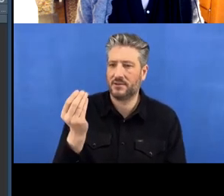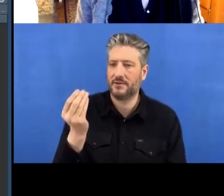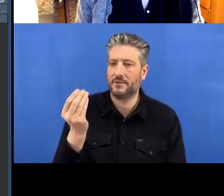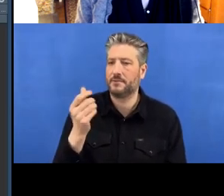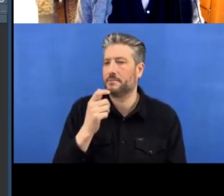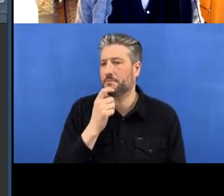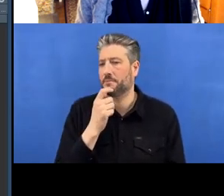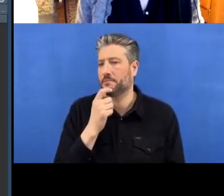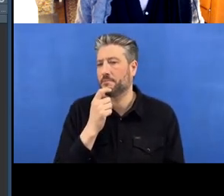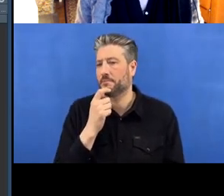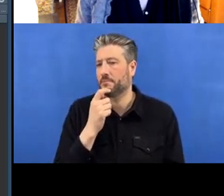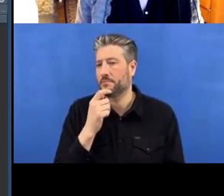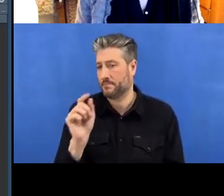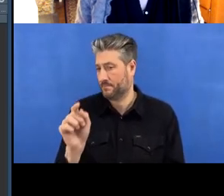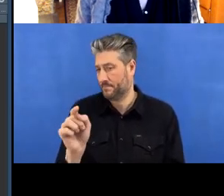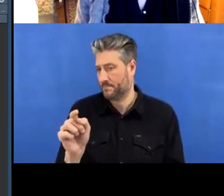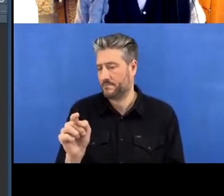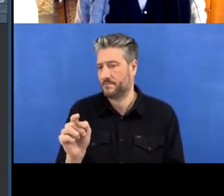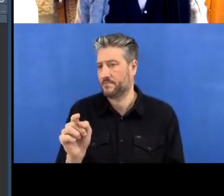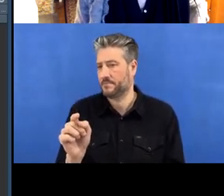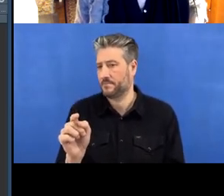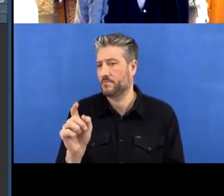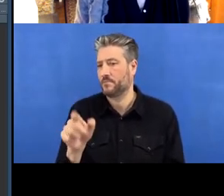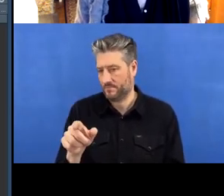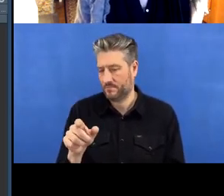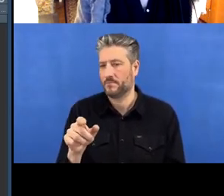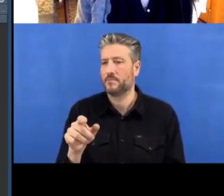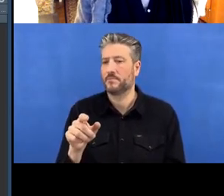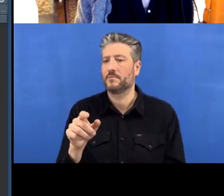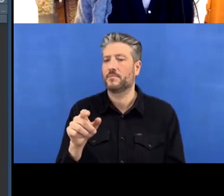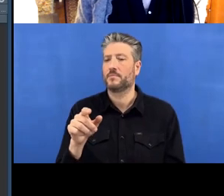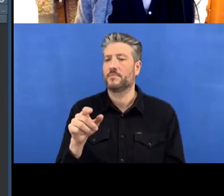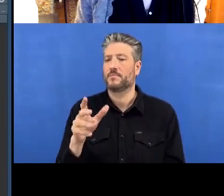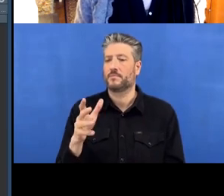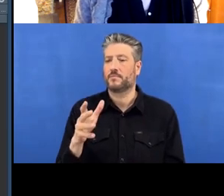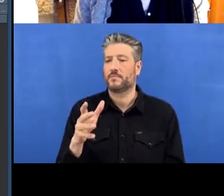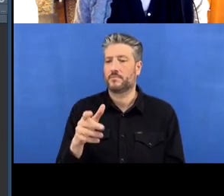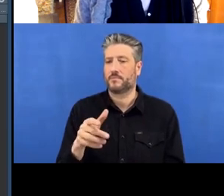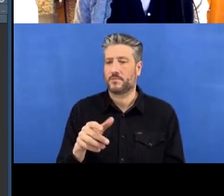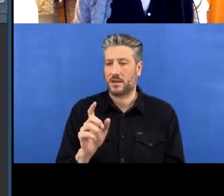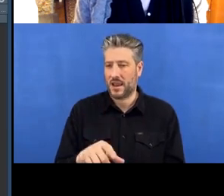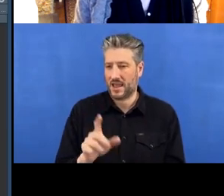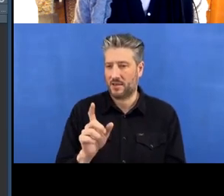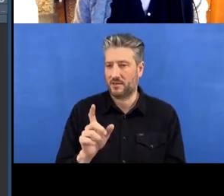'existing-local-project', click 'Add'